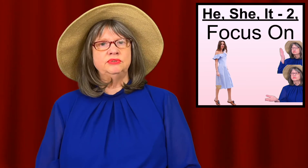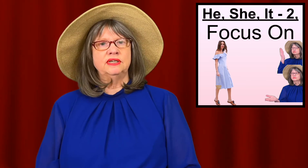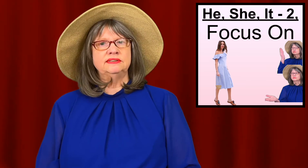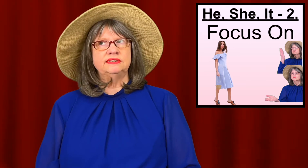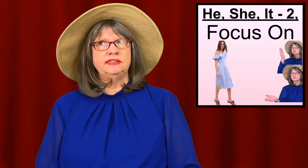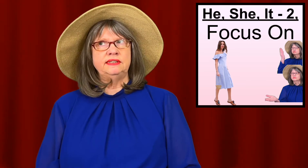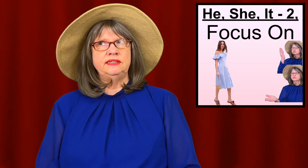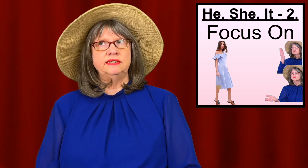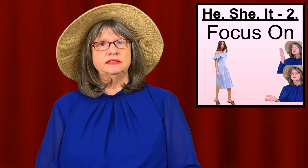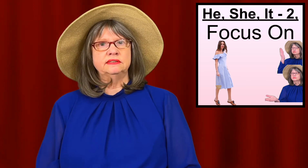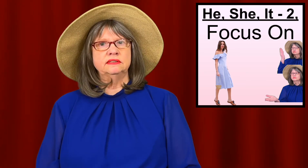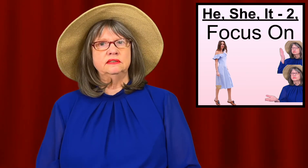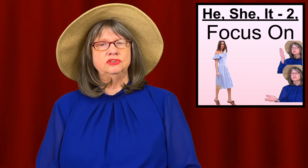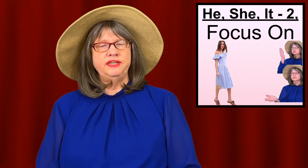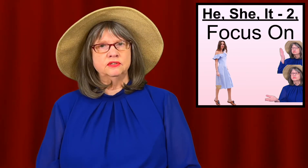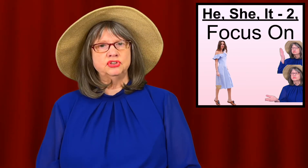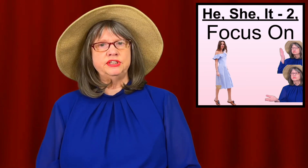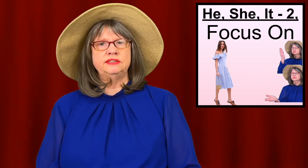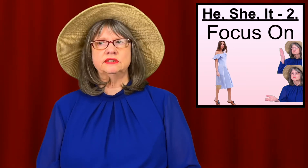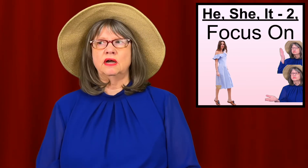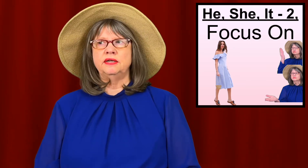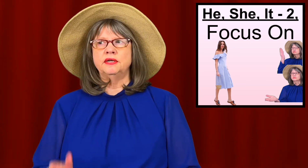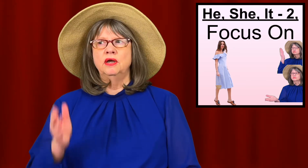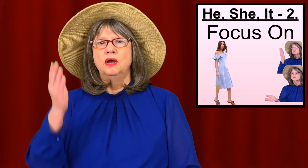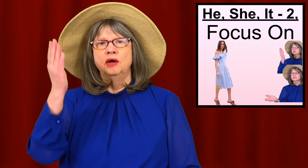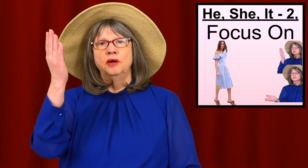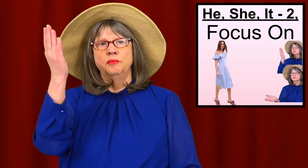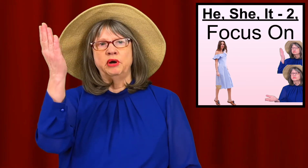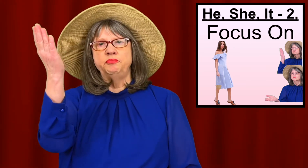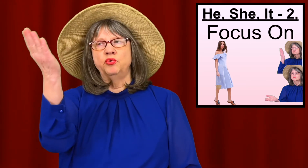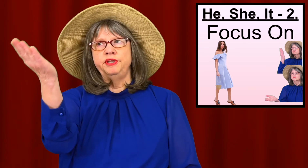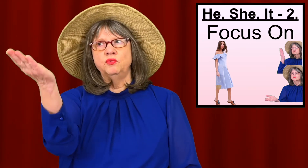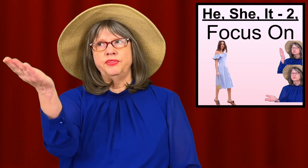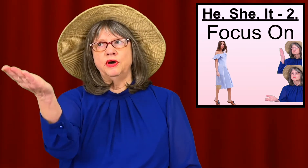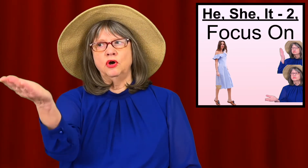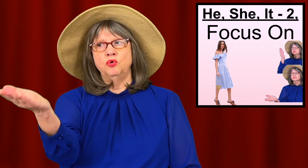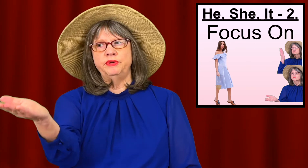I see HE or SHE signed by pointing with the open